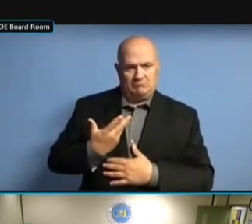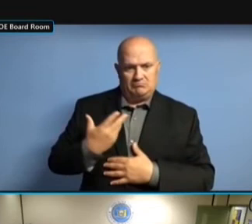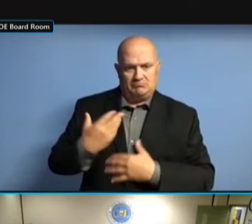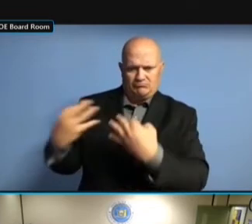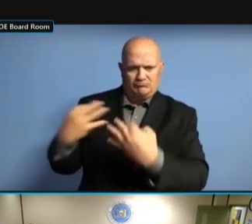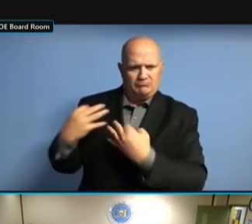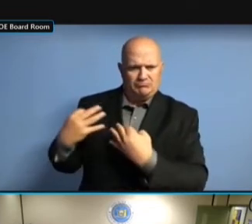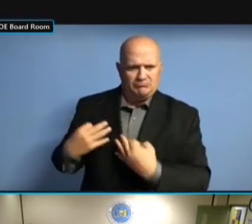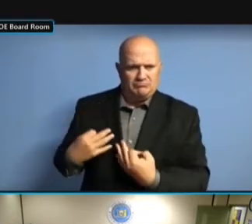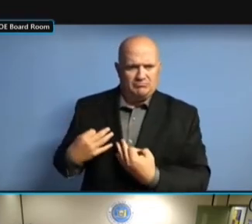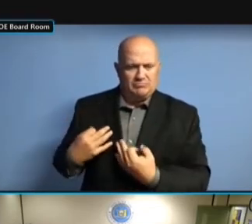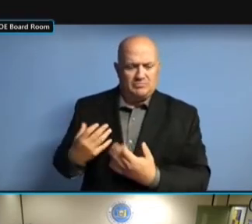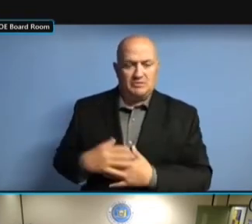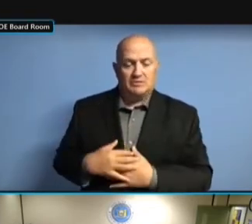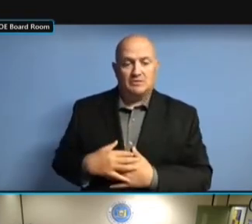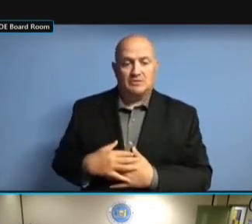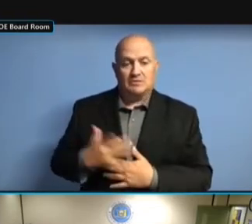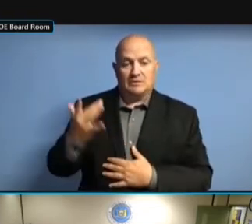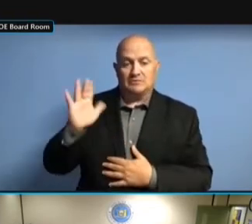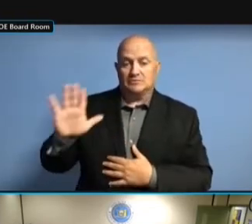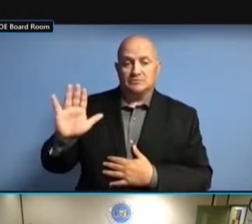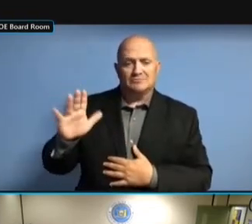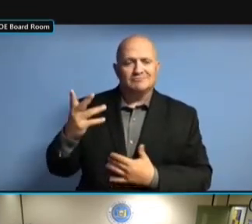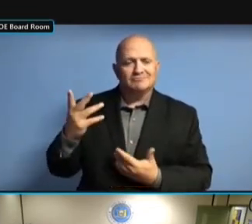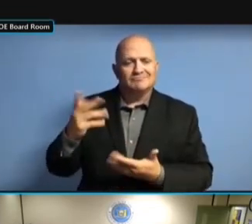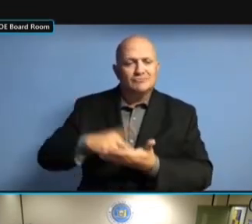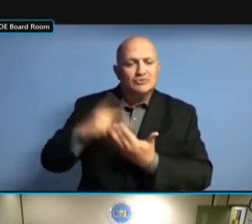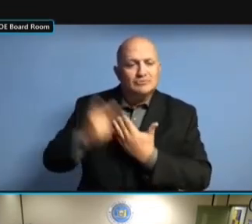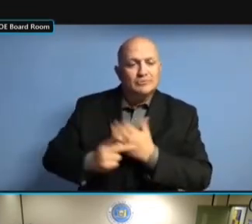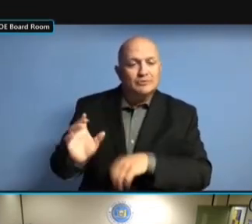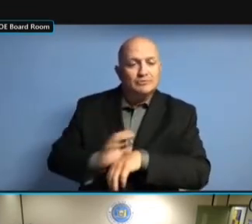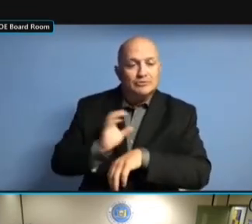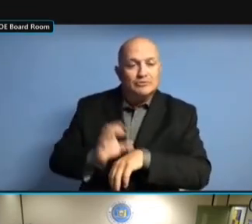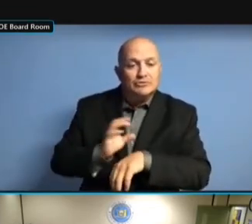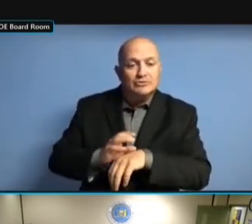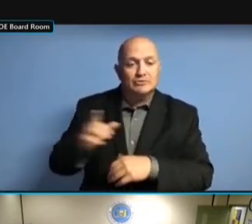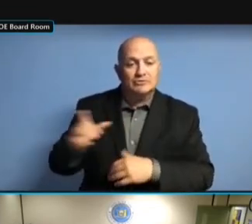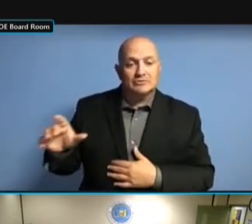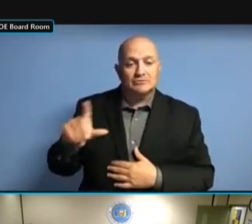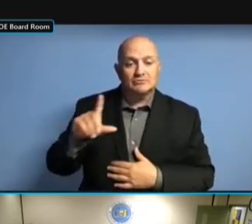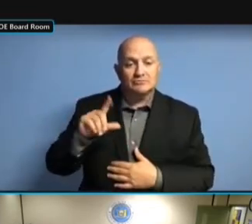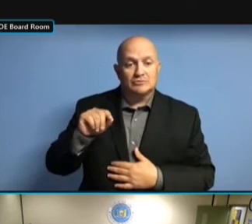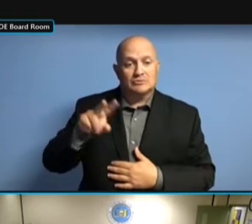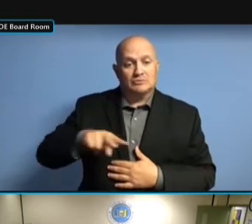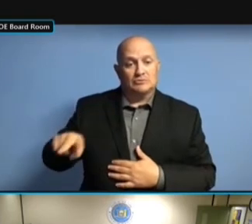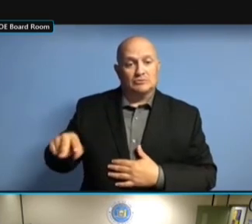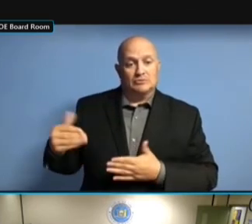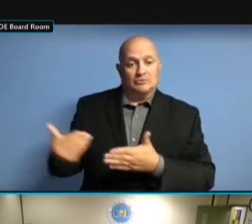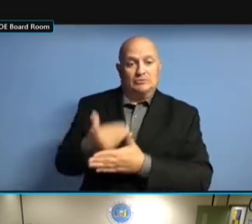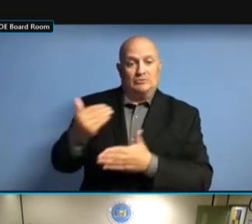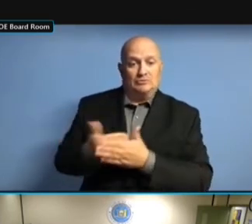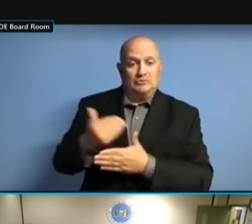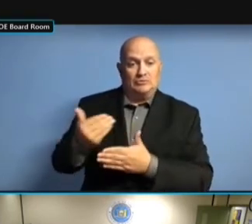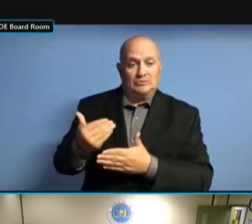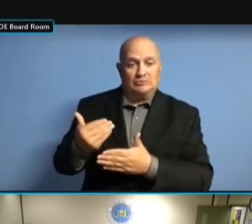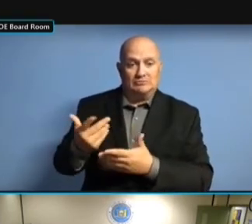THE SOFTWARE IN THE BEGINNING OF 2022. 2022. THAT 2022. THAT WOULD 2022. THAT WOULD ADDRESS, 2022. THAT WOULD ADDRESS, SEEMINGLY THAT WOULD ADDRESS, SEEMINGLY THAT WOULD ADDRESS, SEEMINGLY ADDRESS